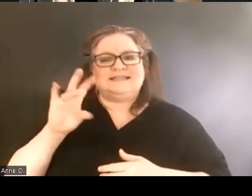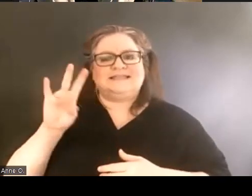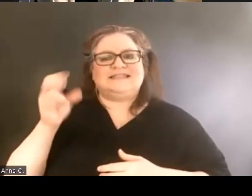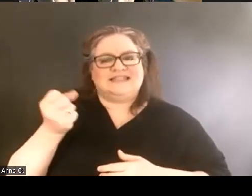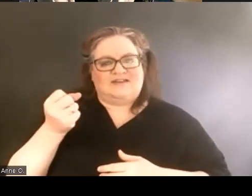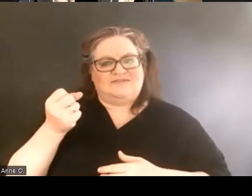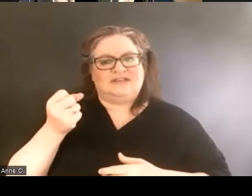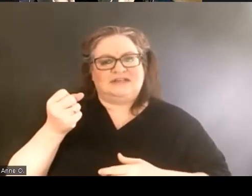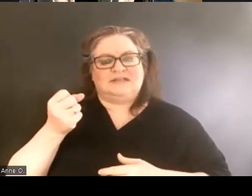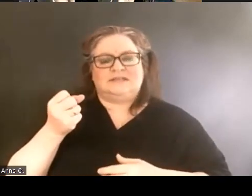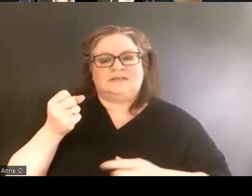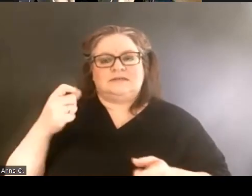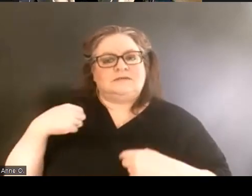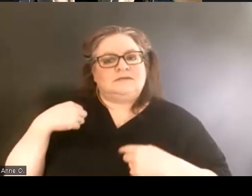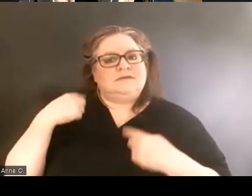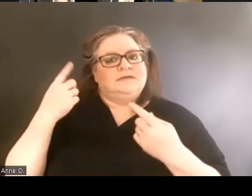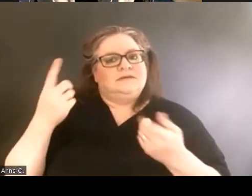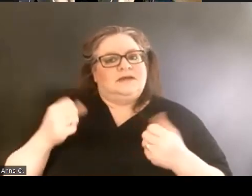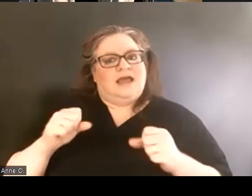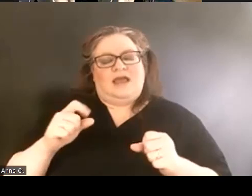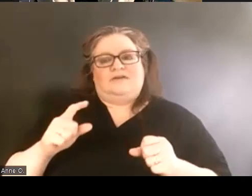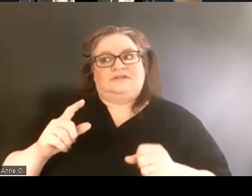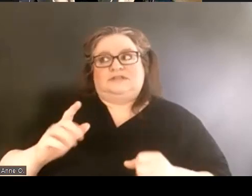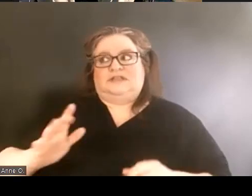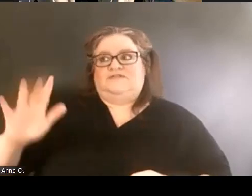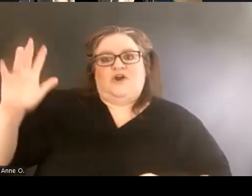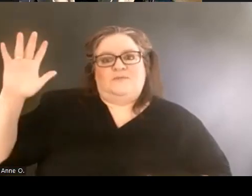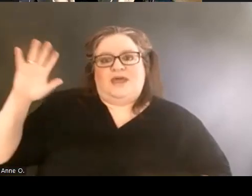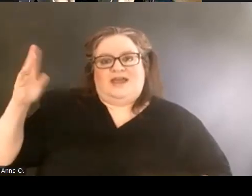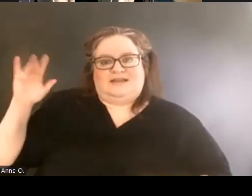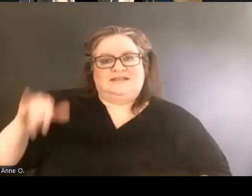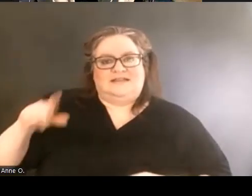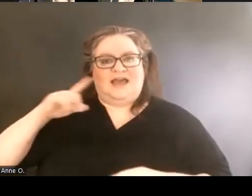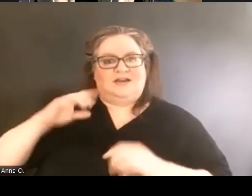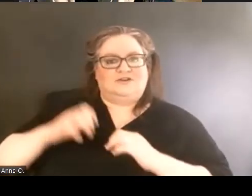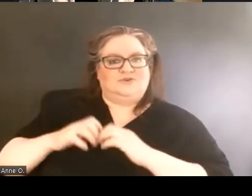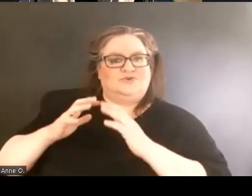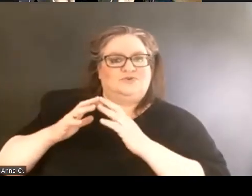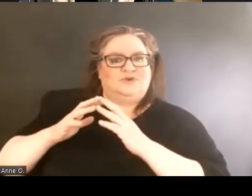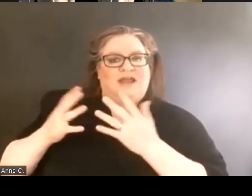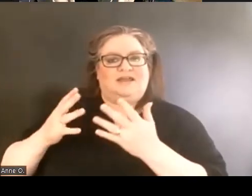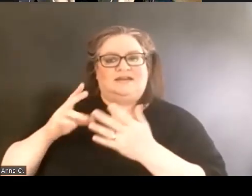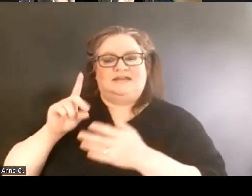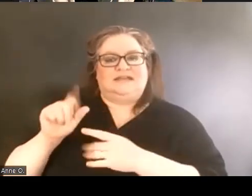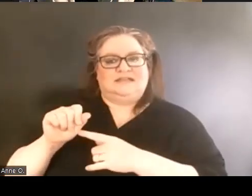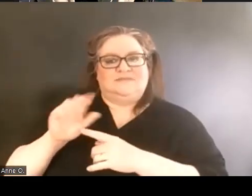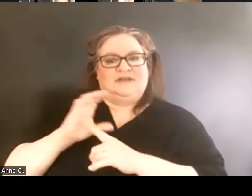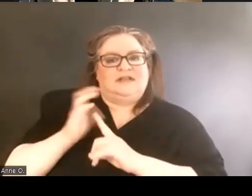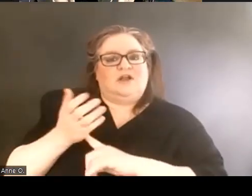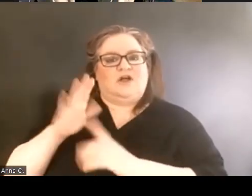There had been efforts as far back as that to create a Disability Cultural Center.